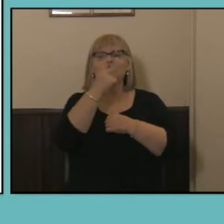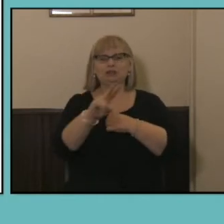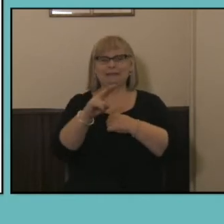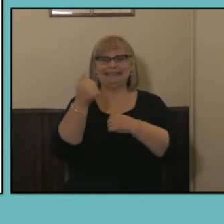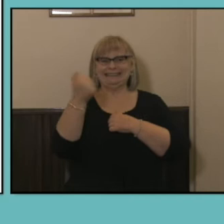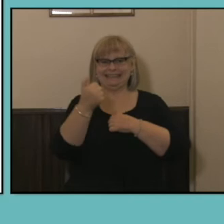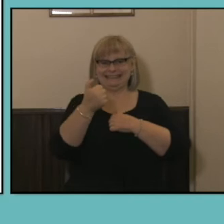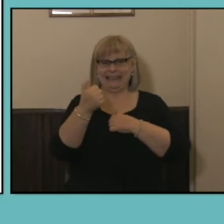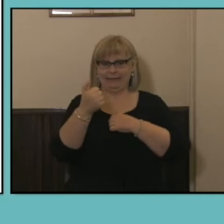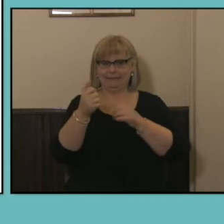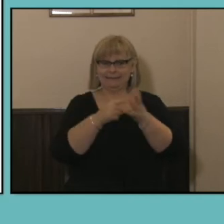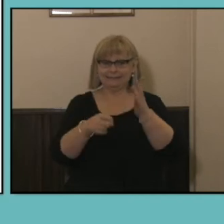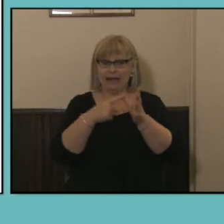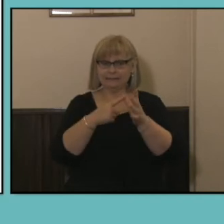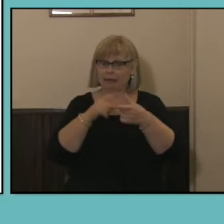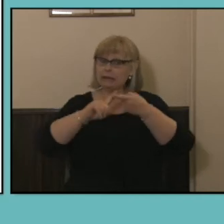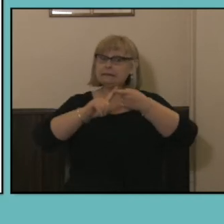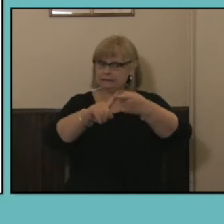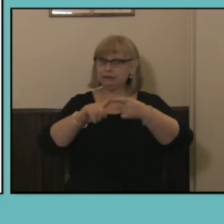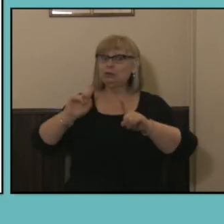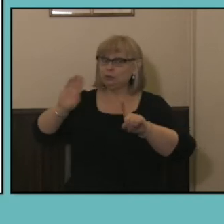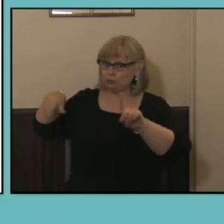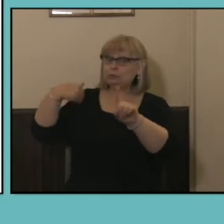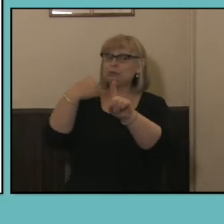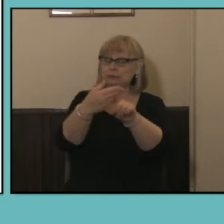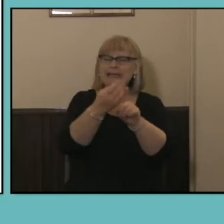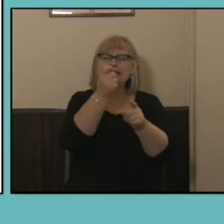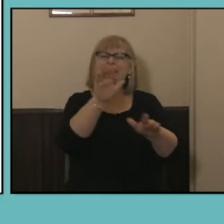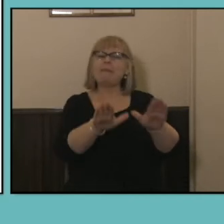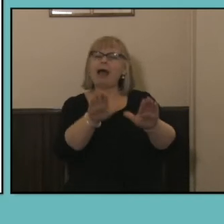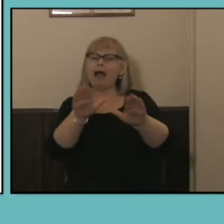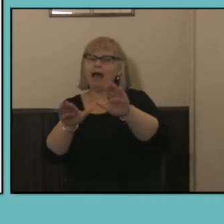narrative that we've seen over time of greater similarities between women and